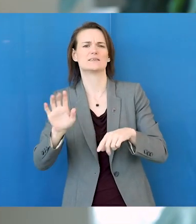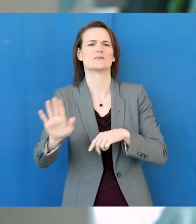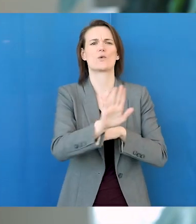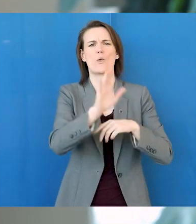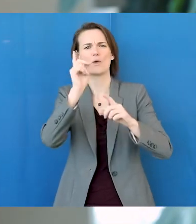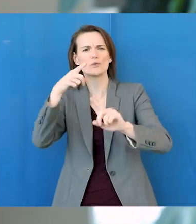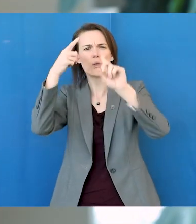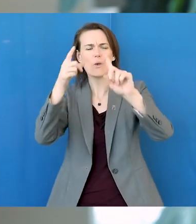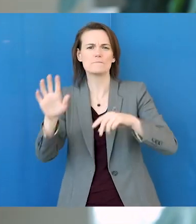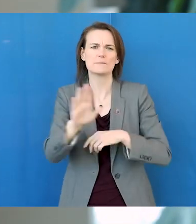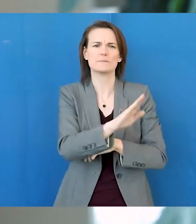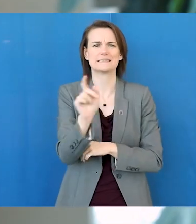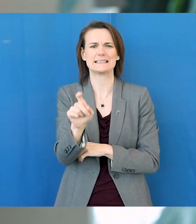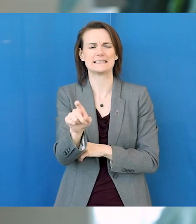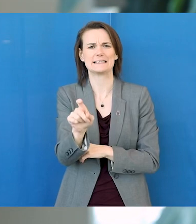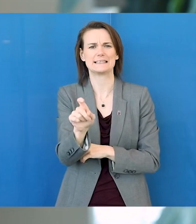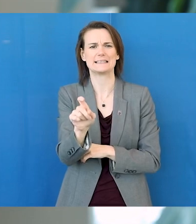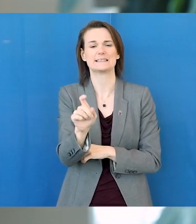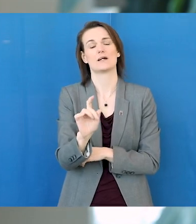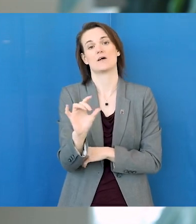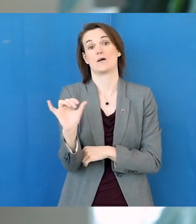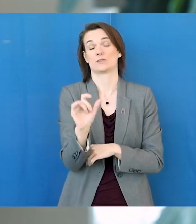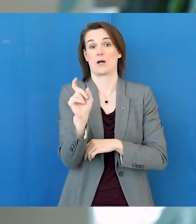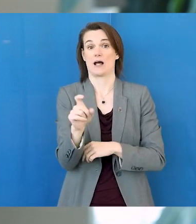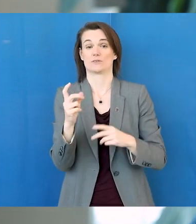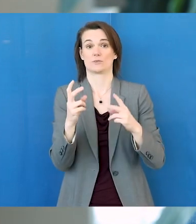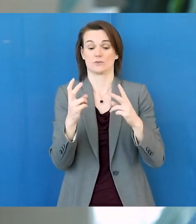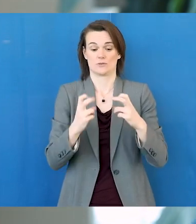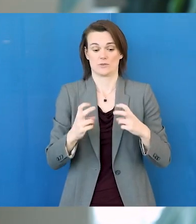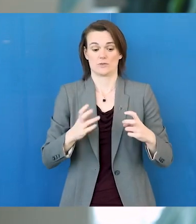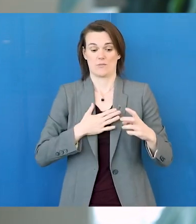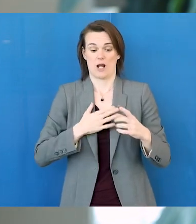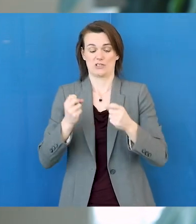find what your goals and your needs are so a lot of it's learning about your own strengths